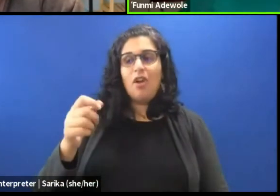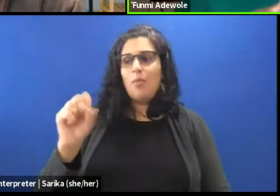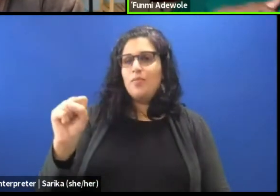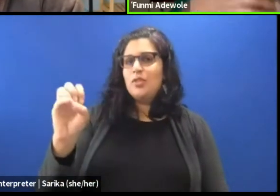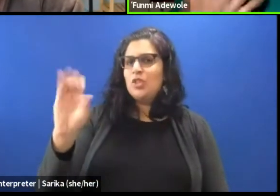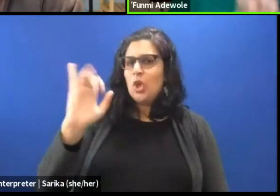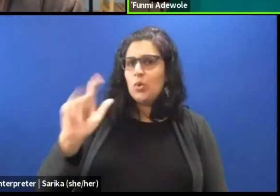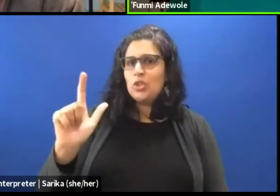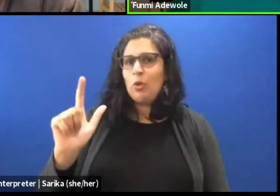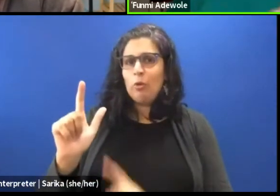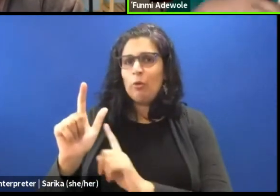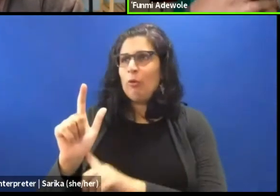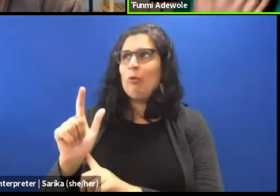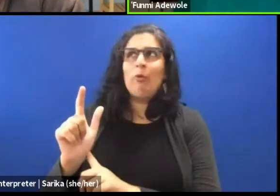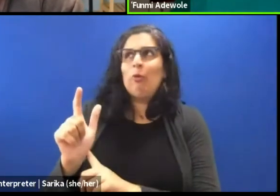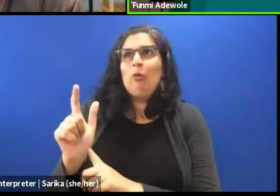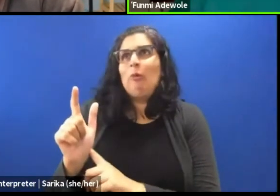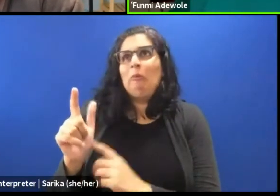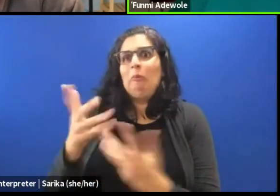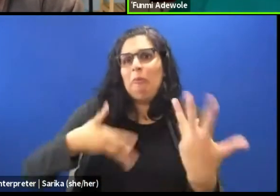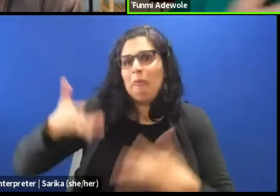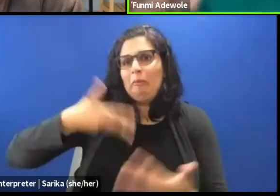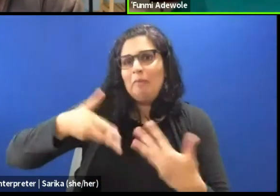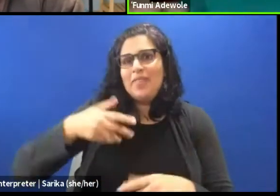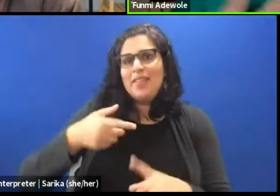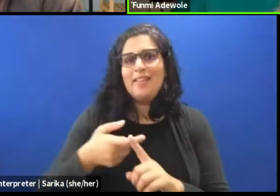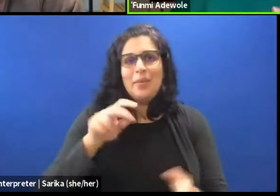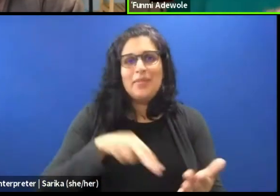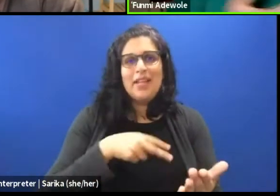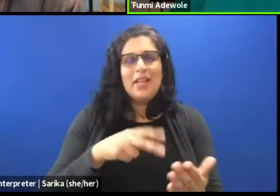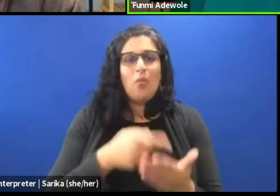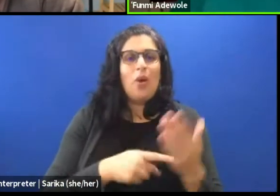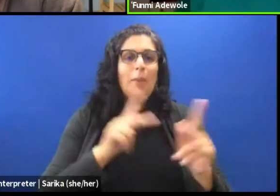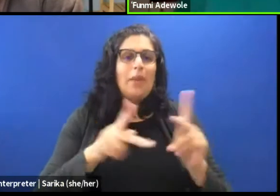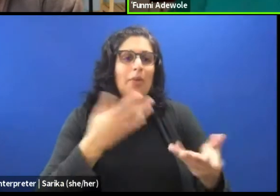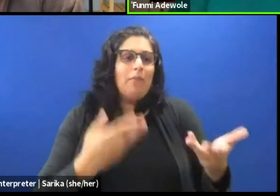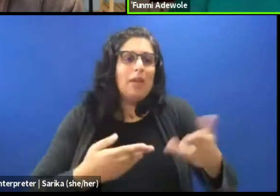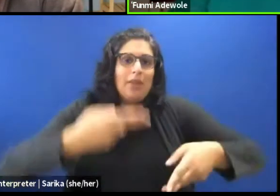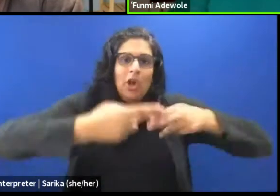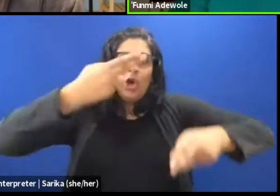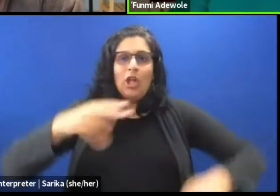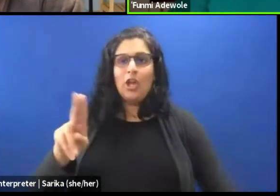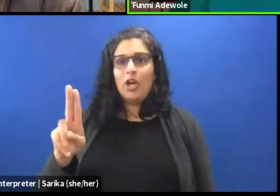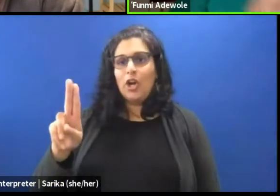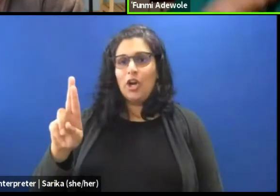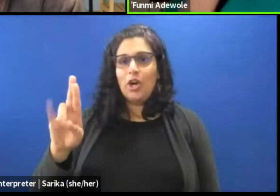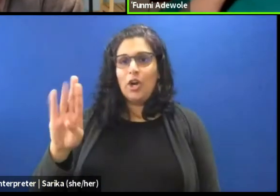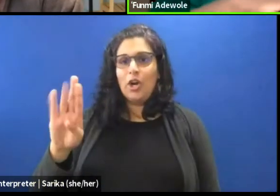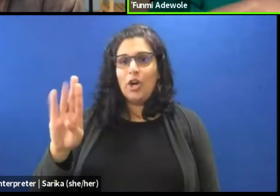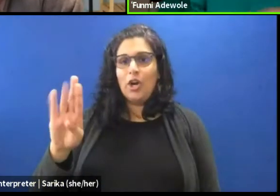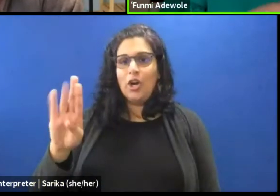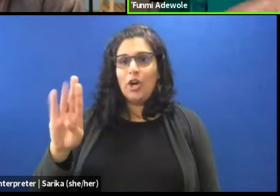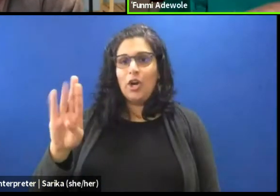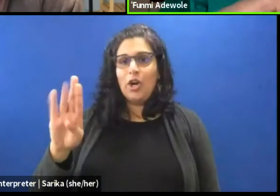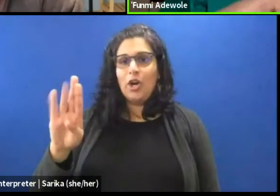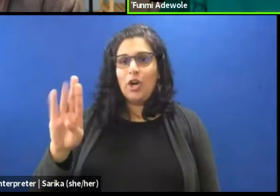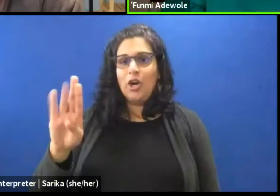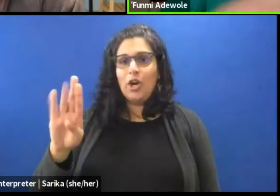I actually came from dancing, I would say what people might call urban dancing. So there was a translation of that,